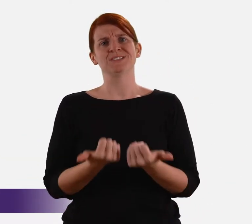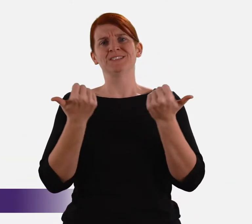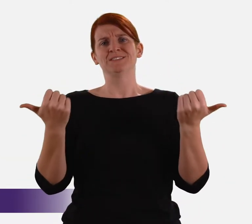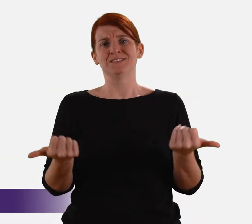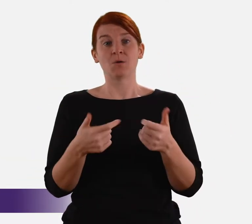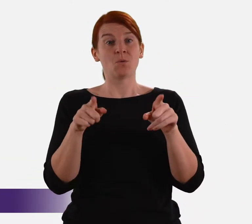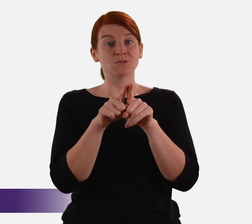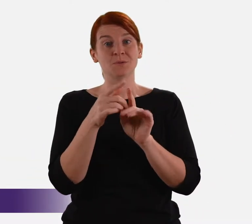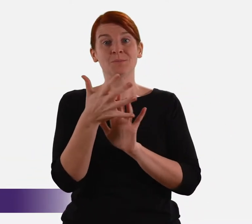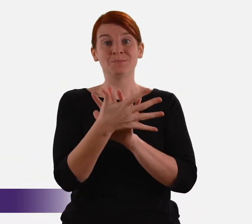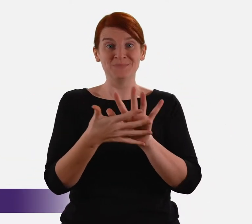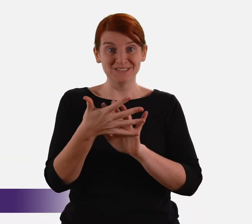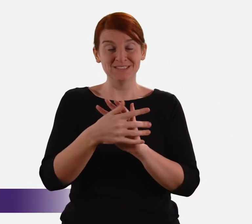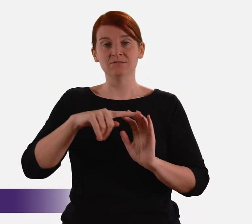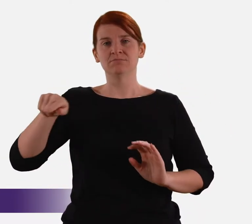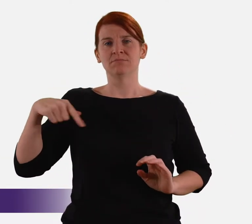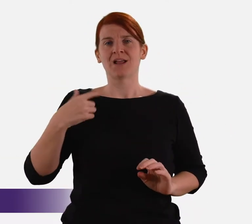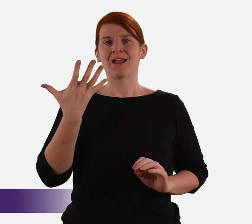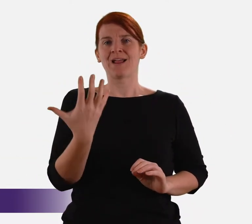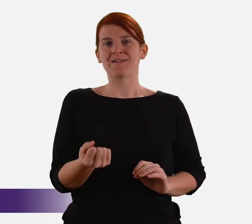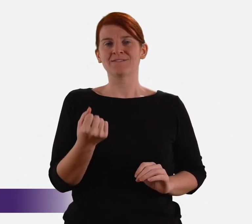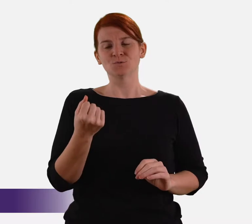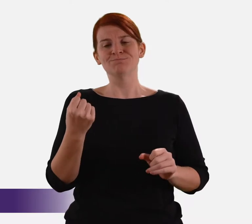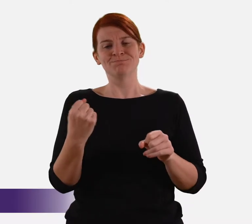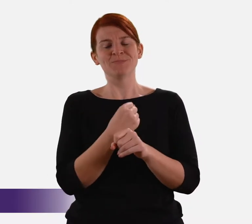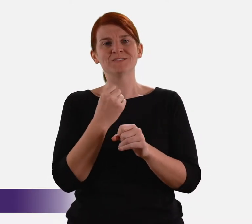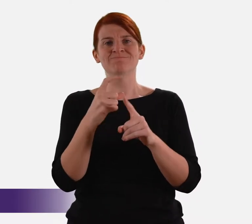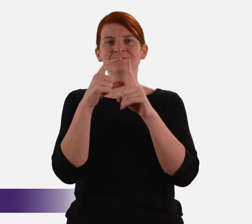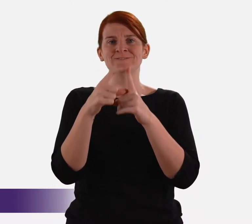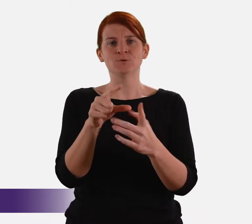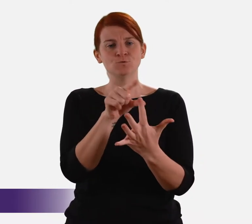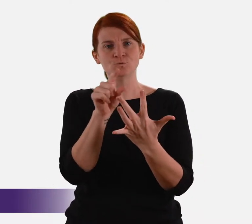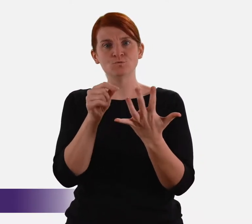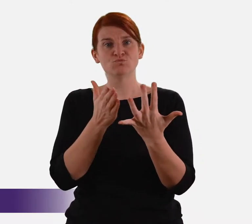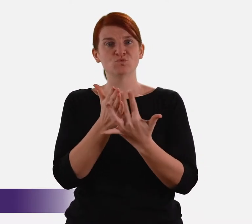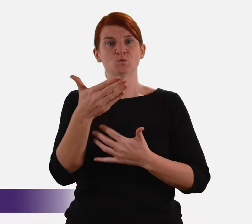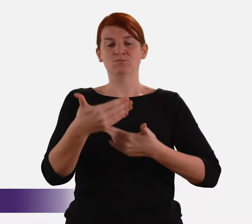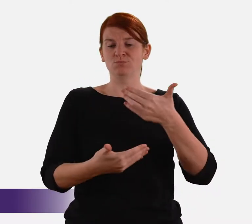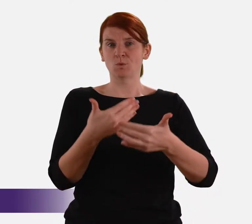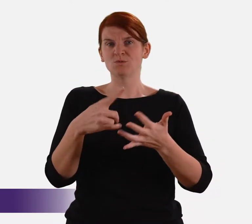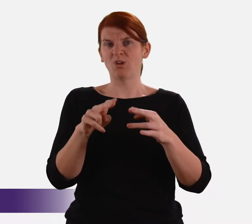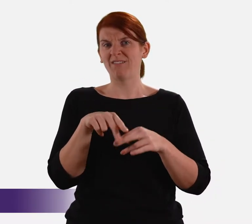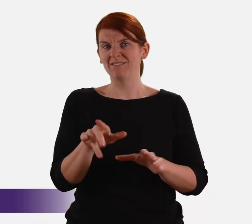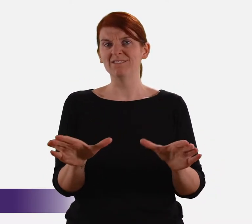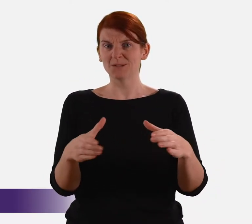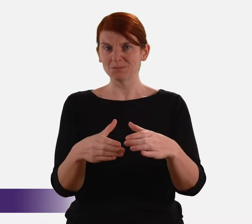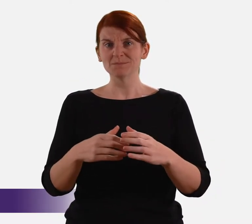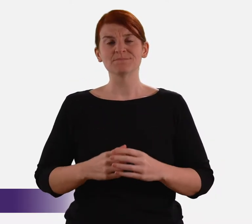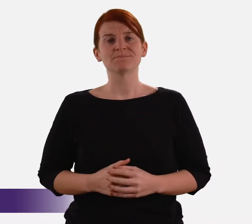it perhaps may also mean that we shall have to make some difficult choices during the life of the Commission.